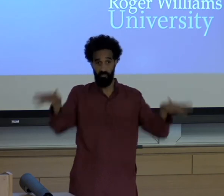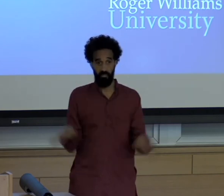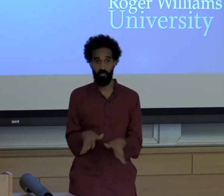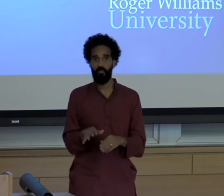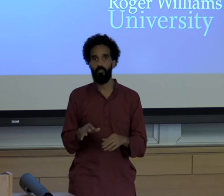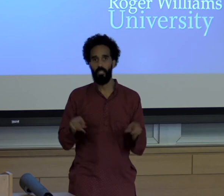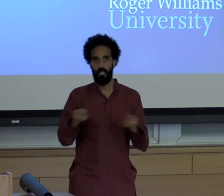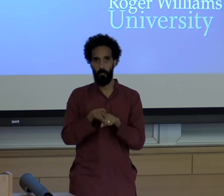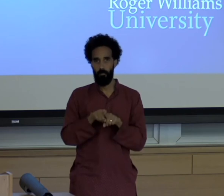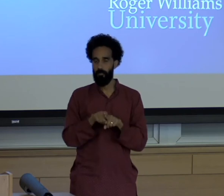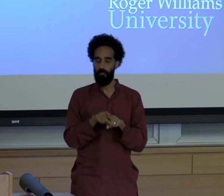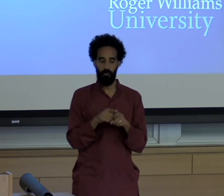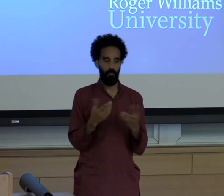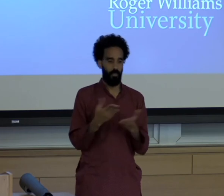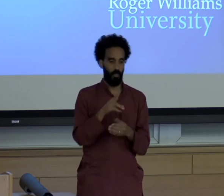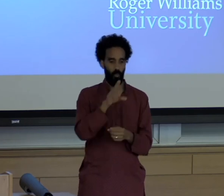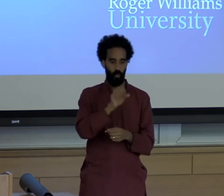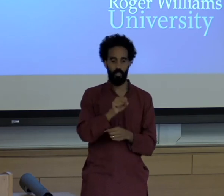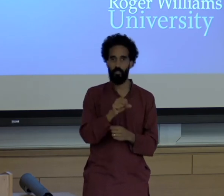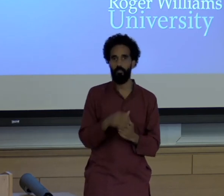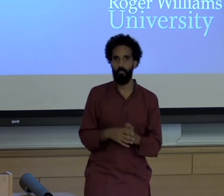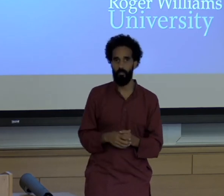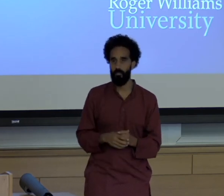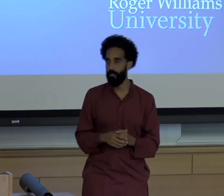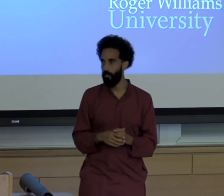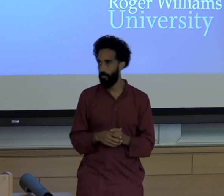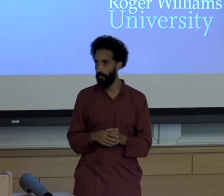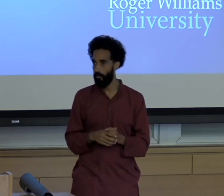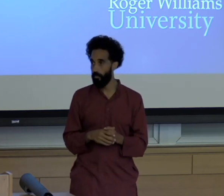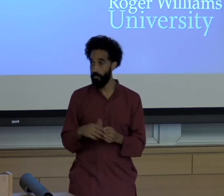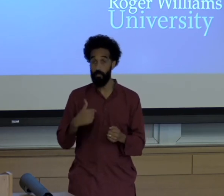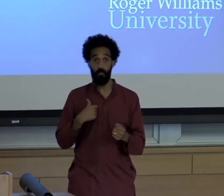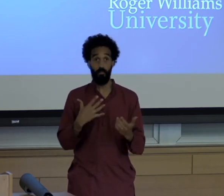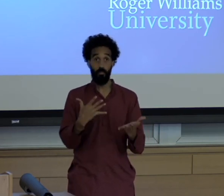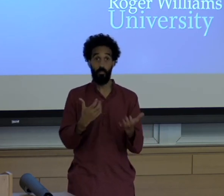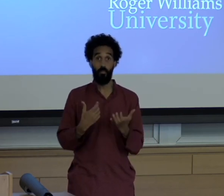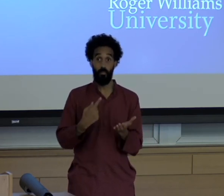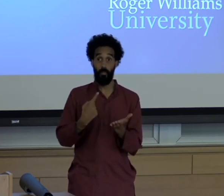Here I wanted to make sure this didn't become a lecture about "Oh in Latin America